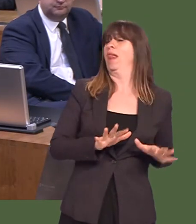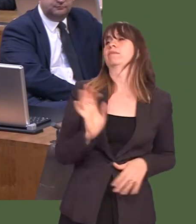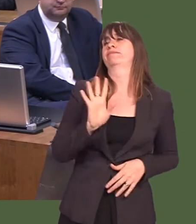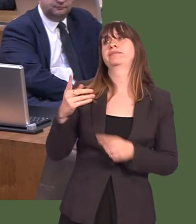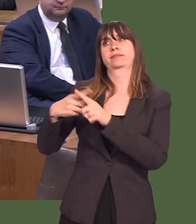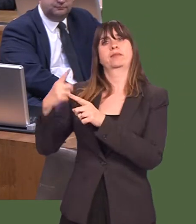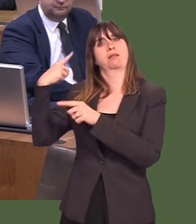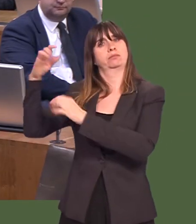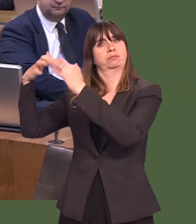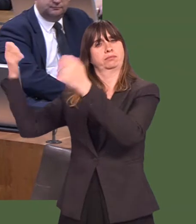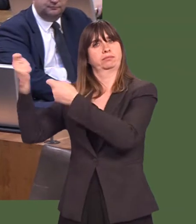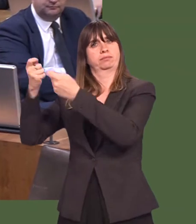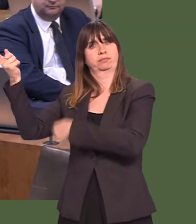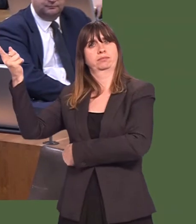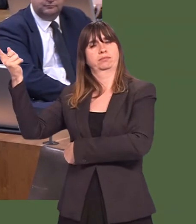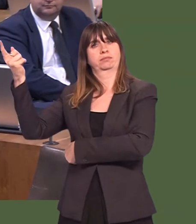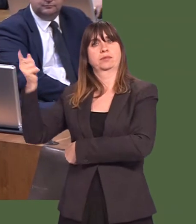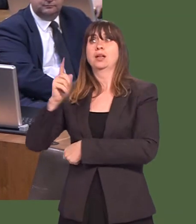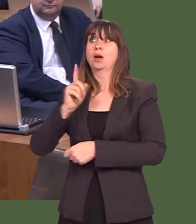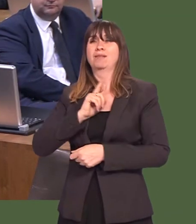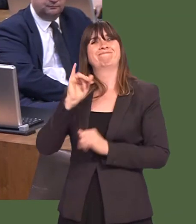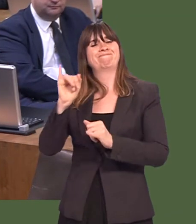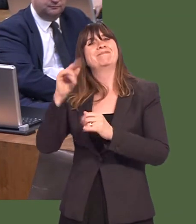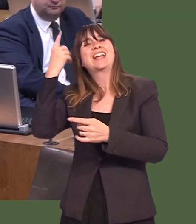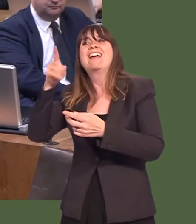What I do know is that tax havens tend to have very poor public services; in particular,